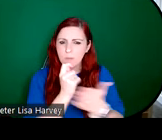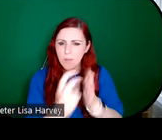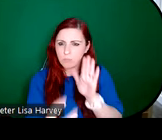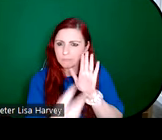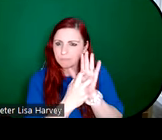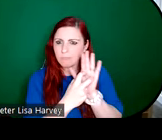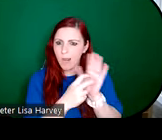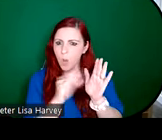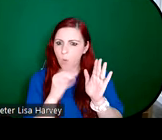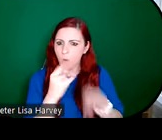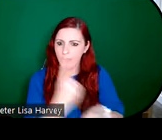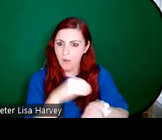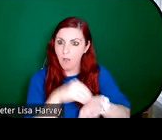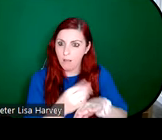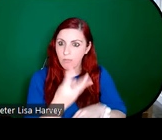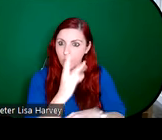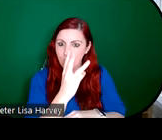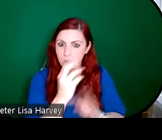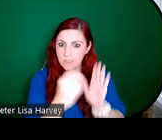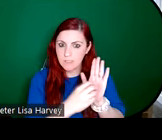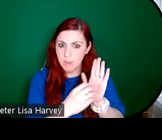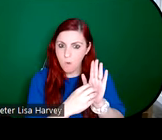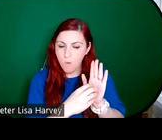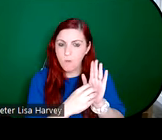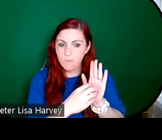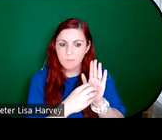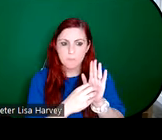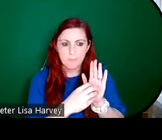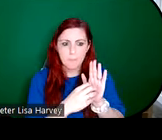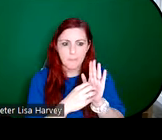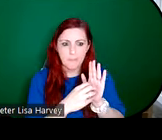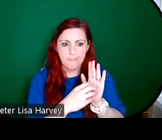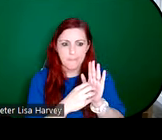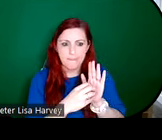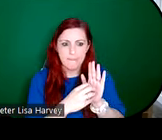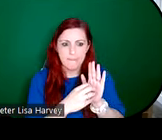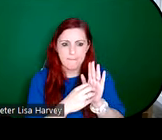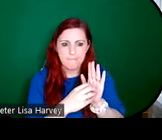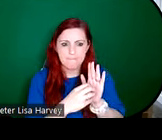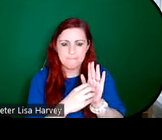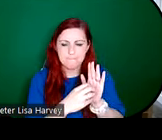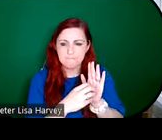glass windows, along with maybe a signature kind of a little miniature tower.